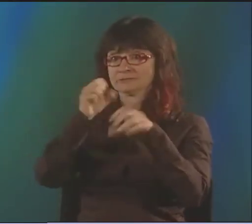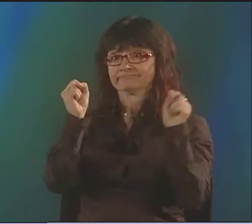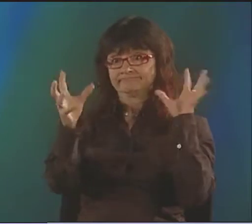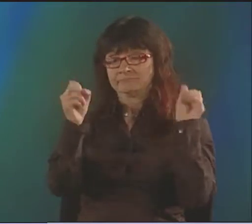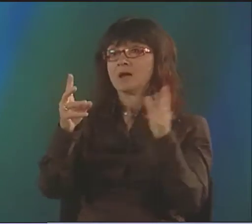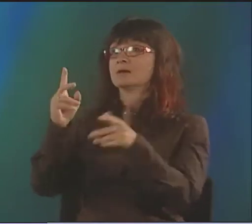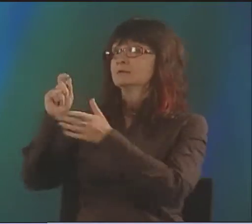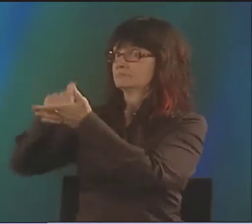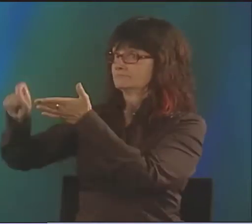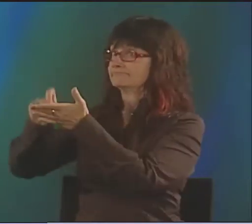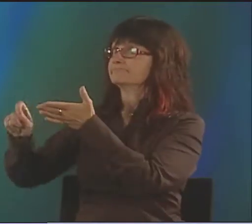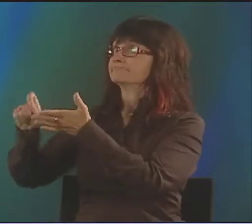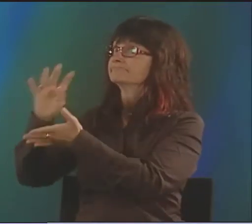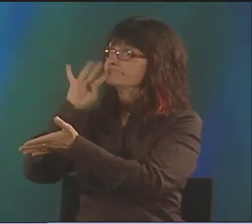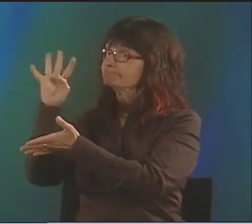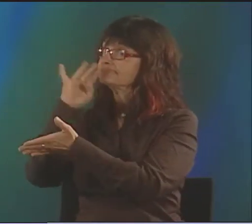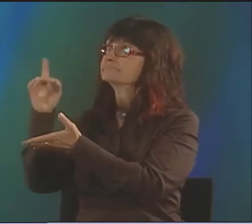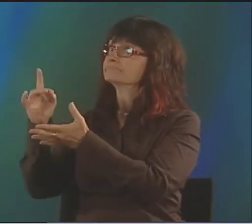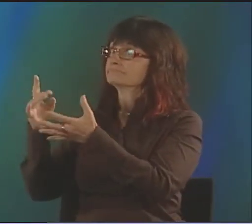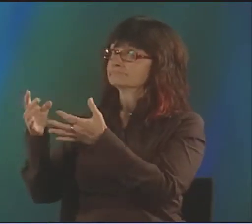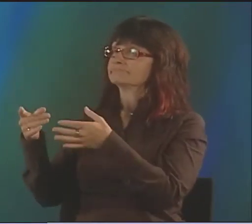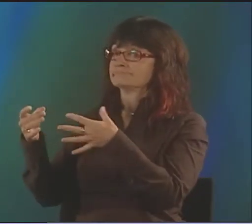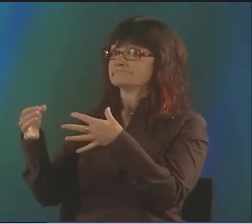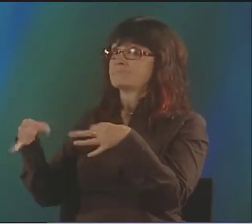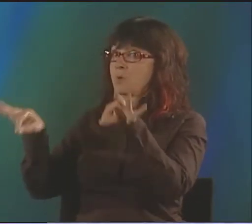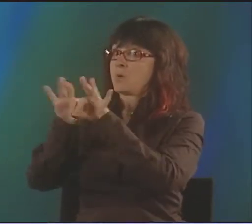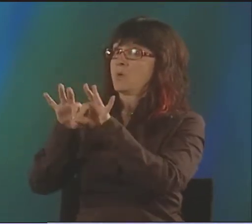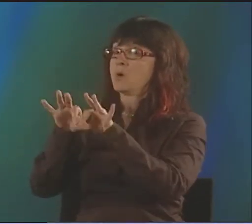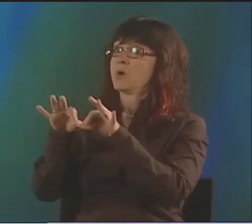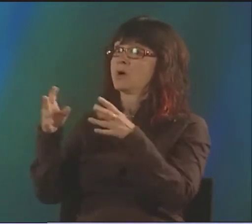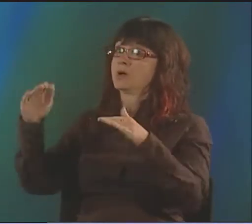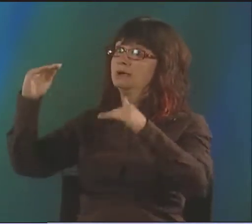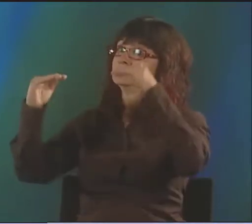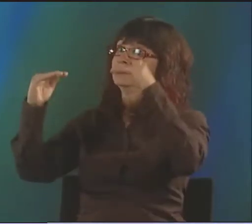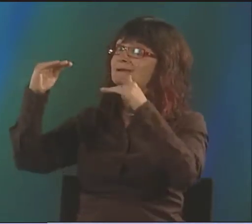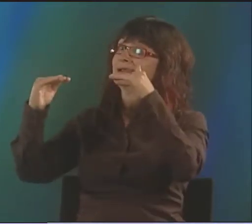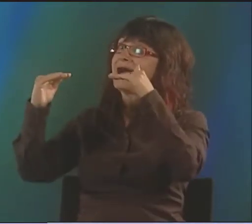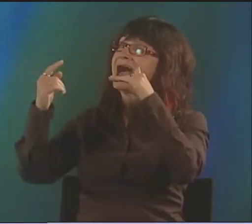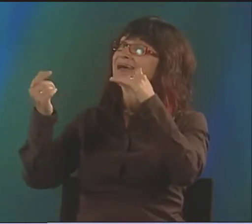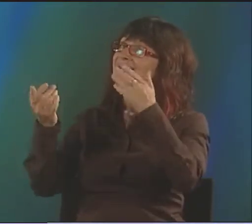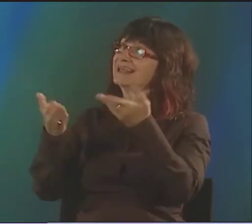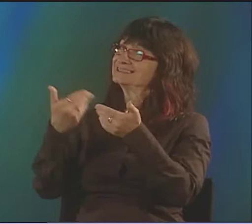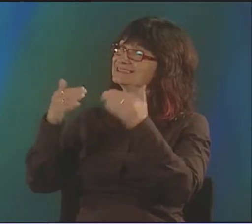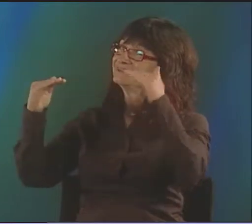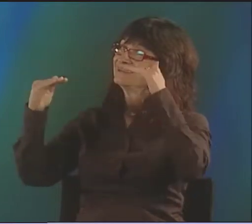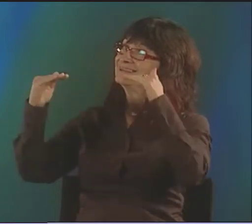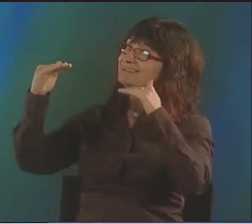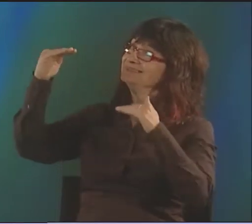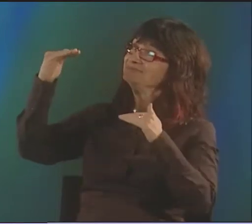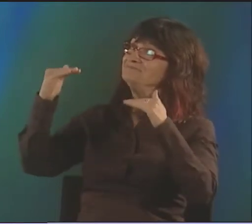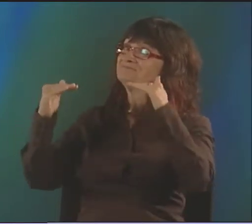THEY HAVE A VERY STRONG IDEA THAT SWEDISH SIGN LANGUAGE AND WRITTEN AND SPOKEN SWEDISH ARE COMPLETELY SEPARATE.